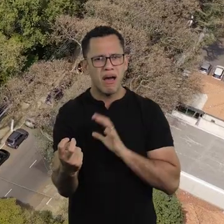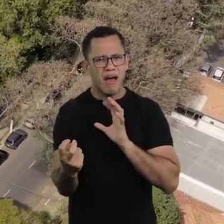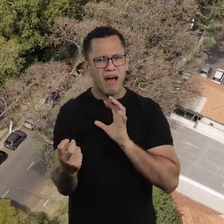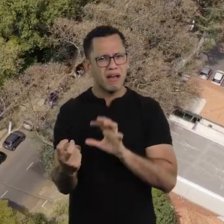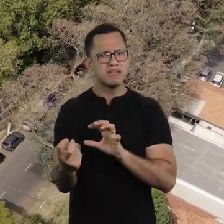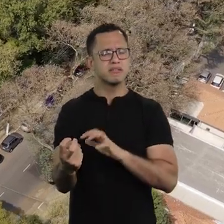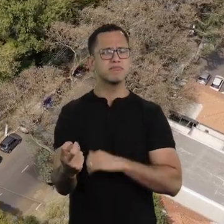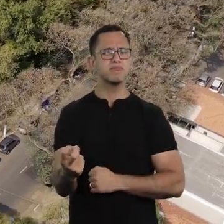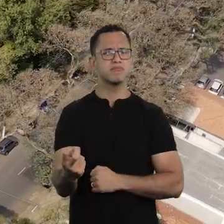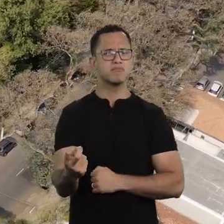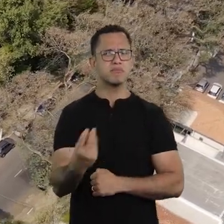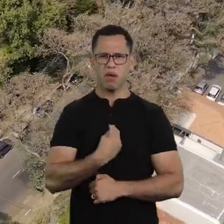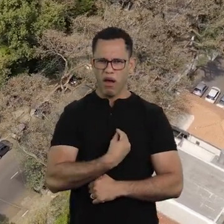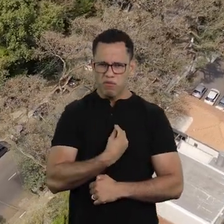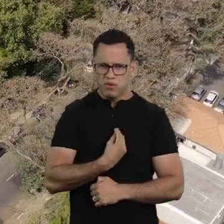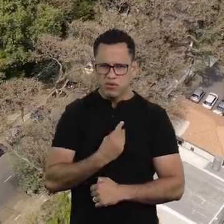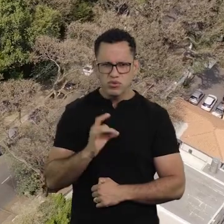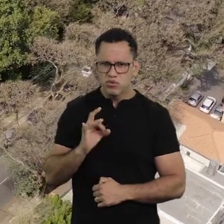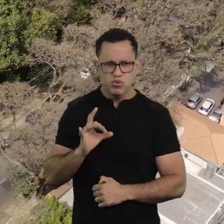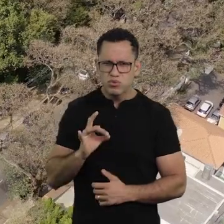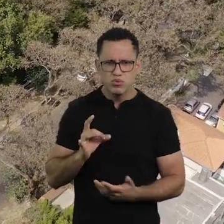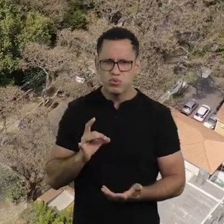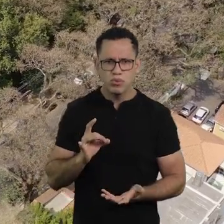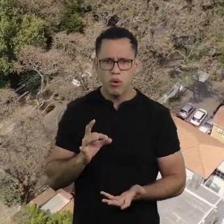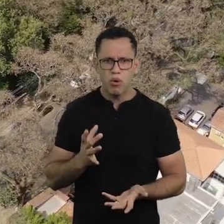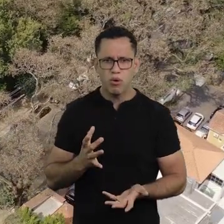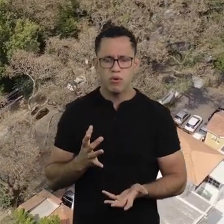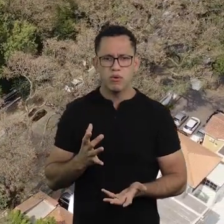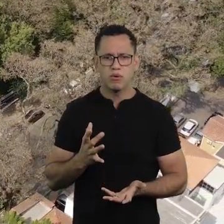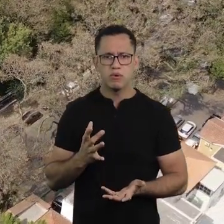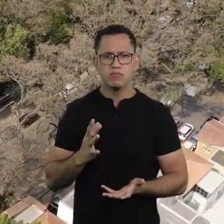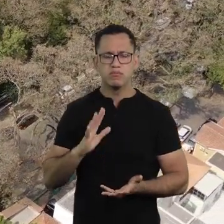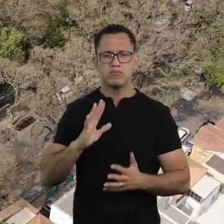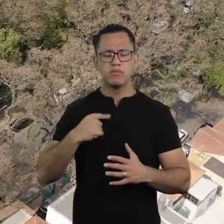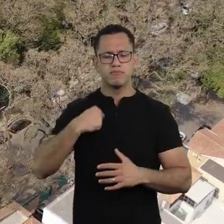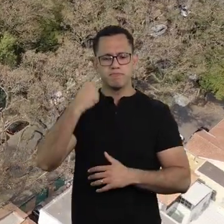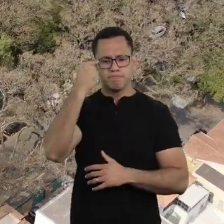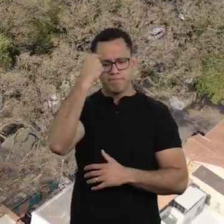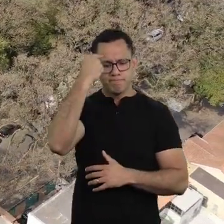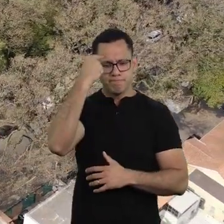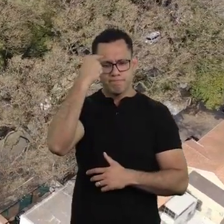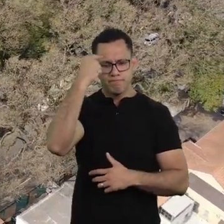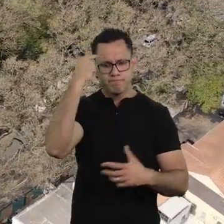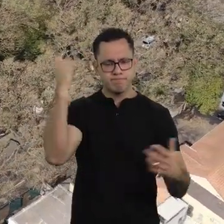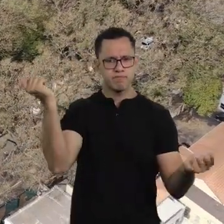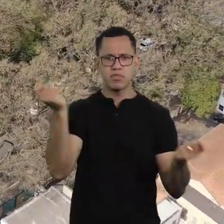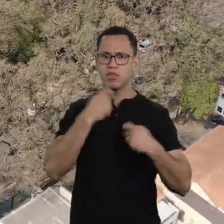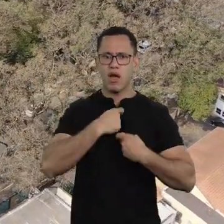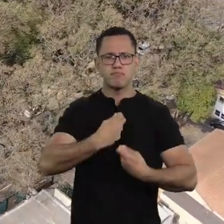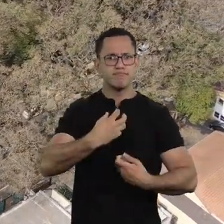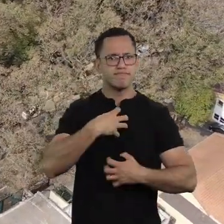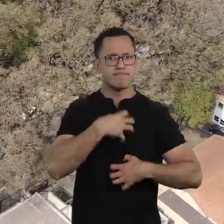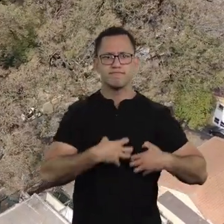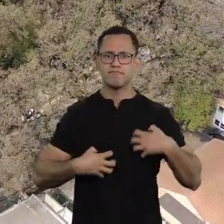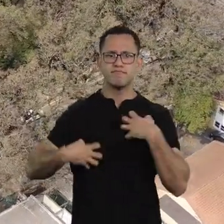Difficult. Warts and all. And when we face this, we can feel distressed.